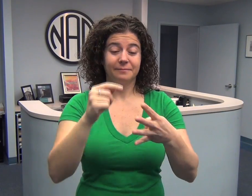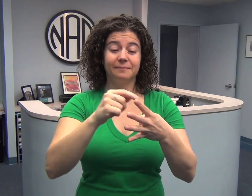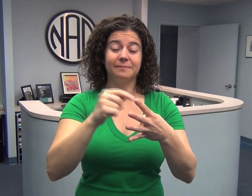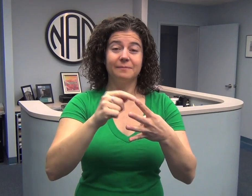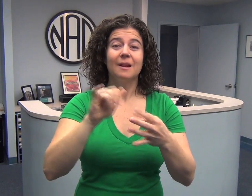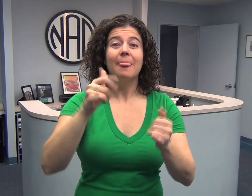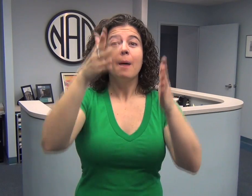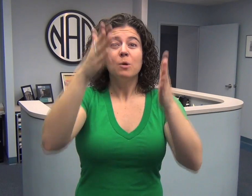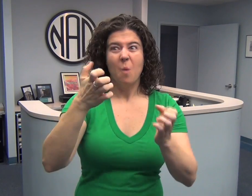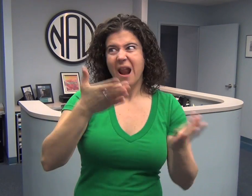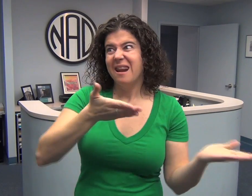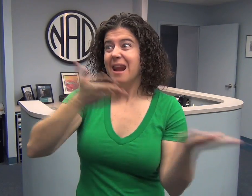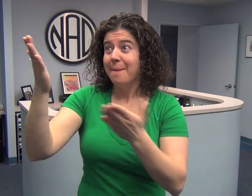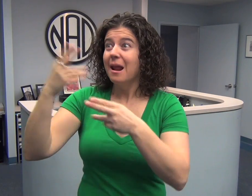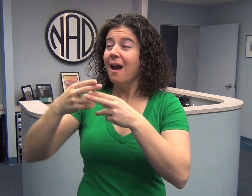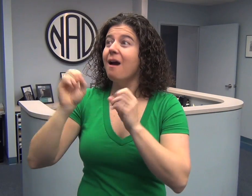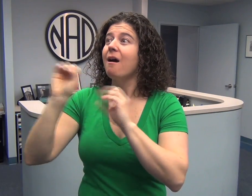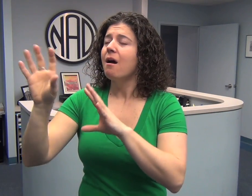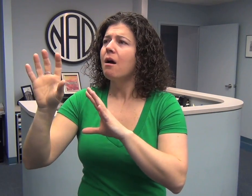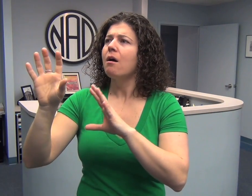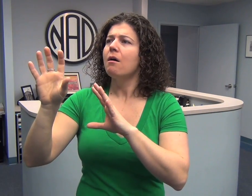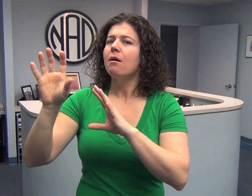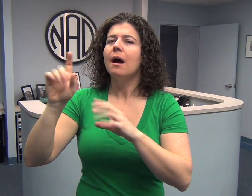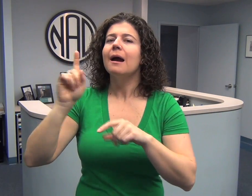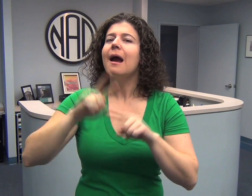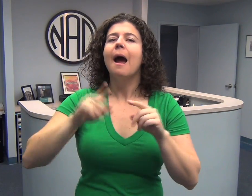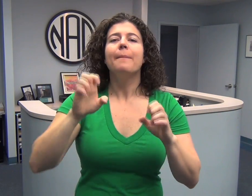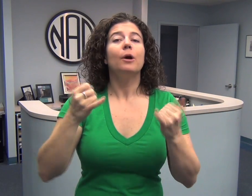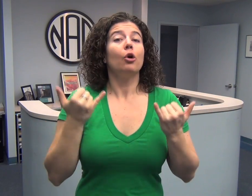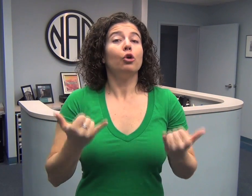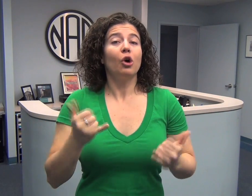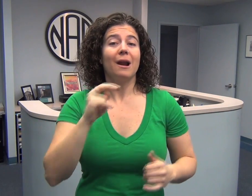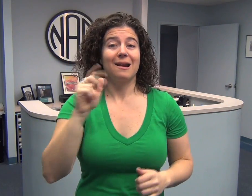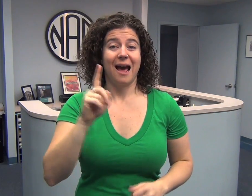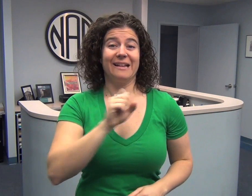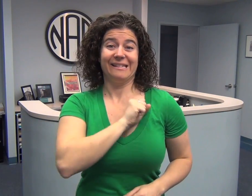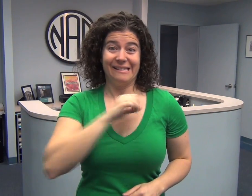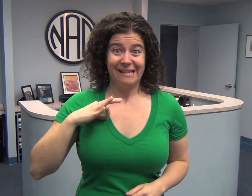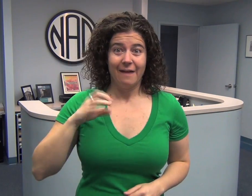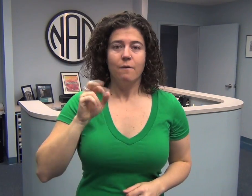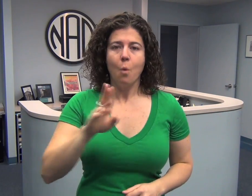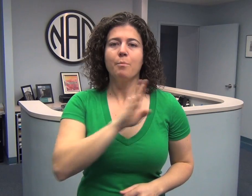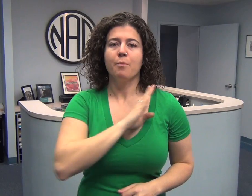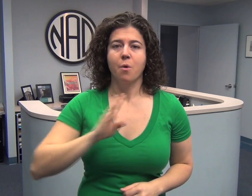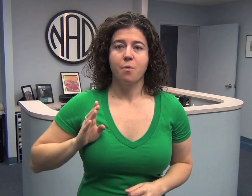First, the nominated person cannot be a current NAD Staff or Board member.